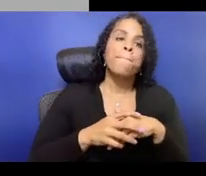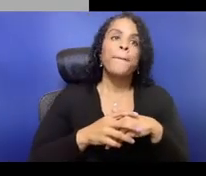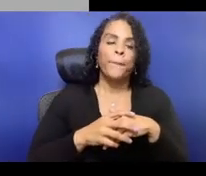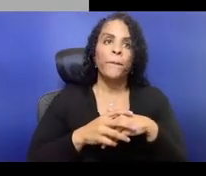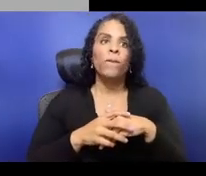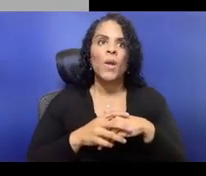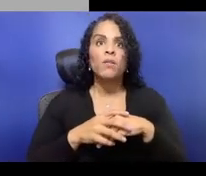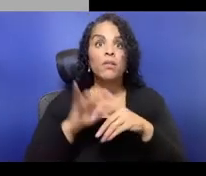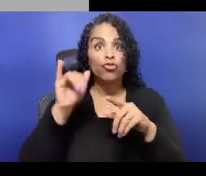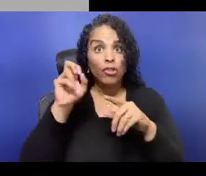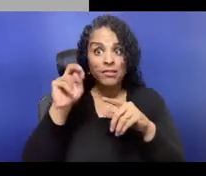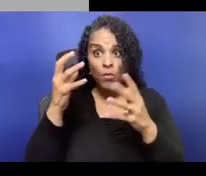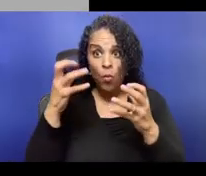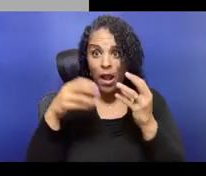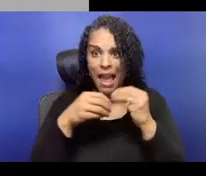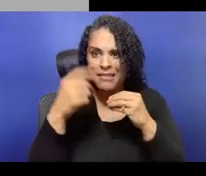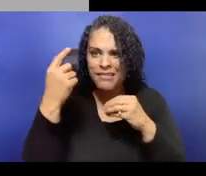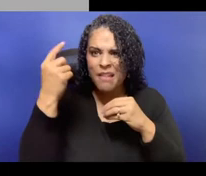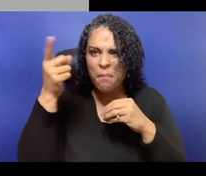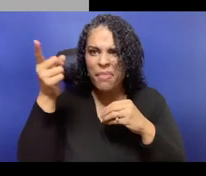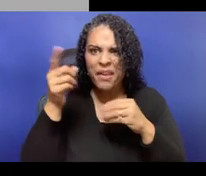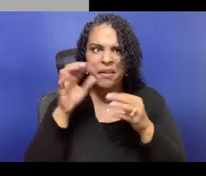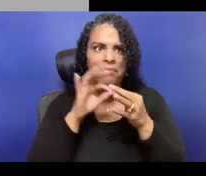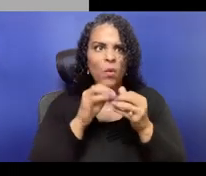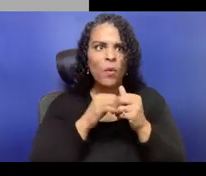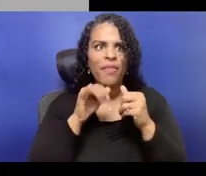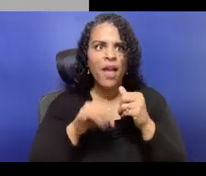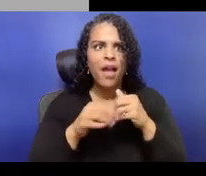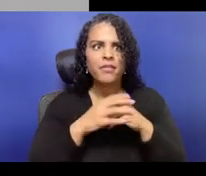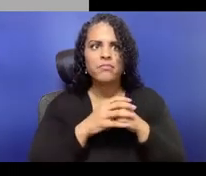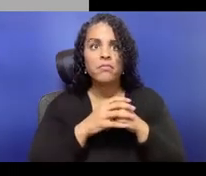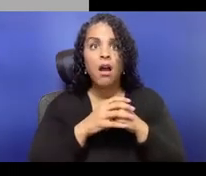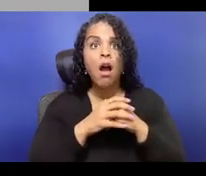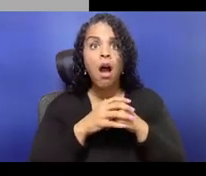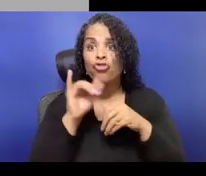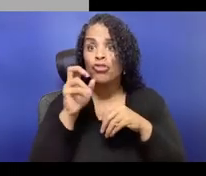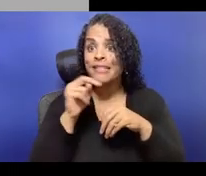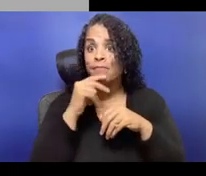I mean, if your interns have a say in your budget